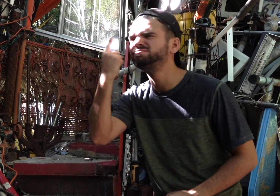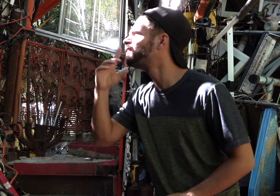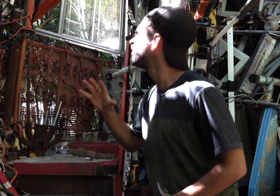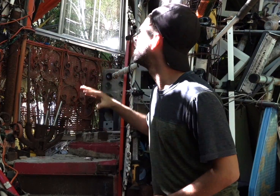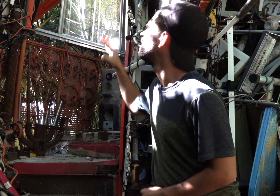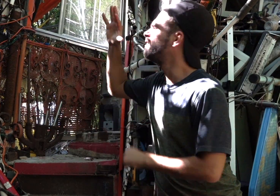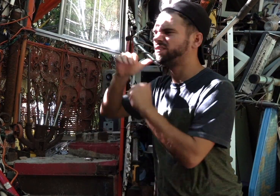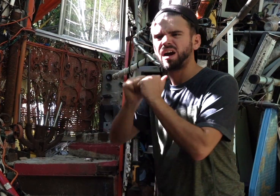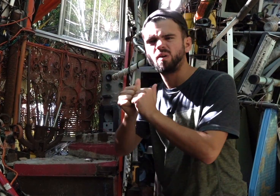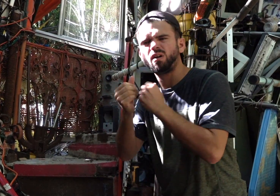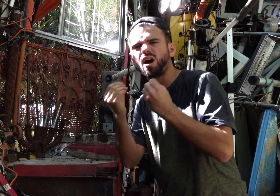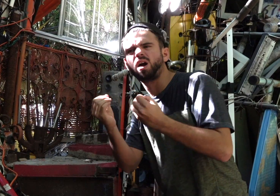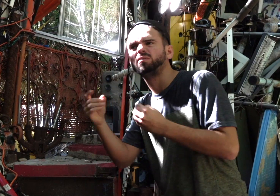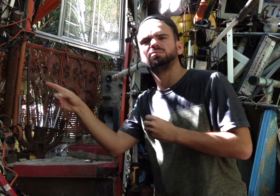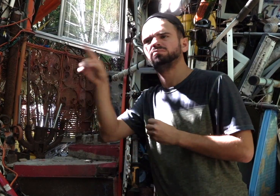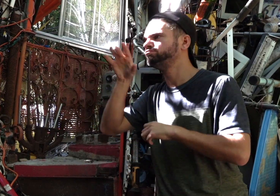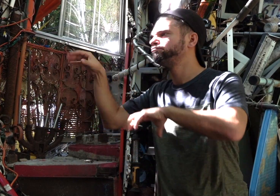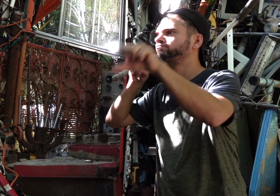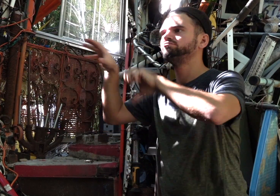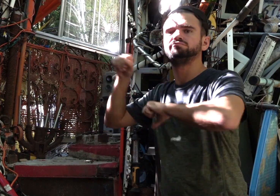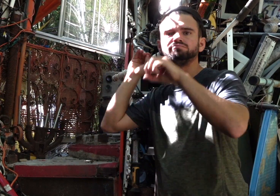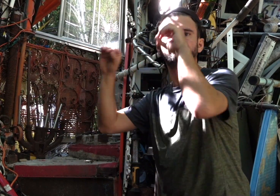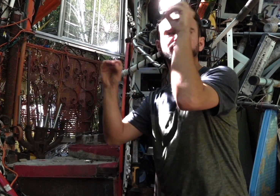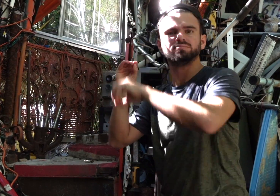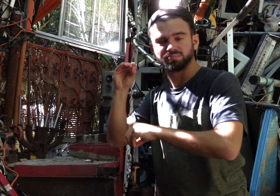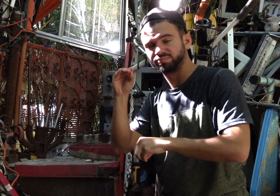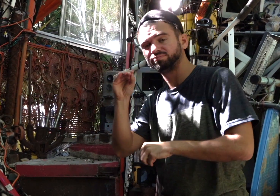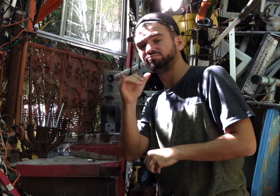I'm sure you're wondering about all the junks he found.